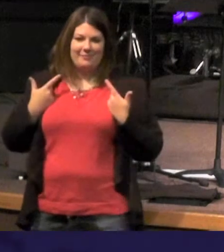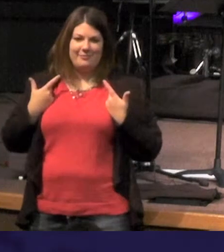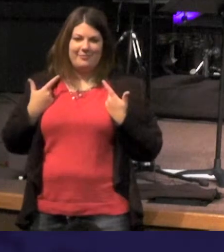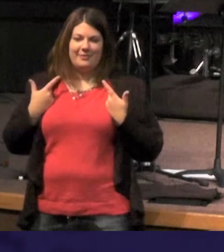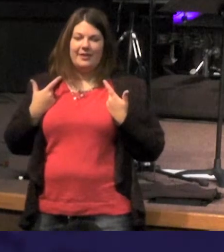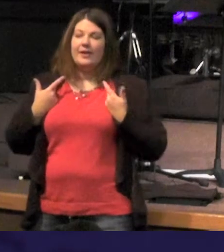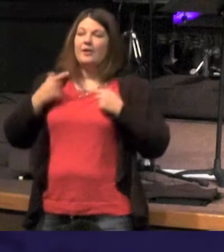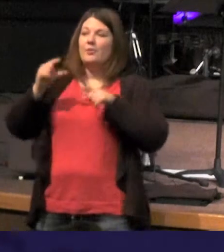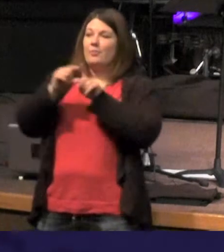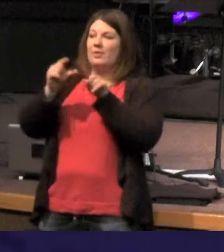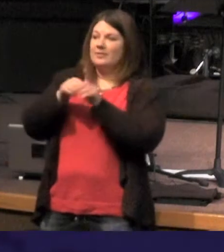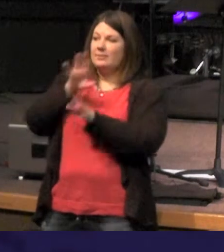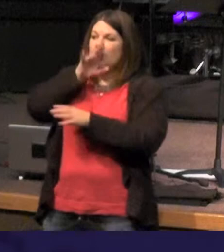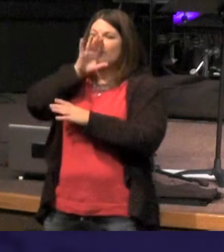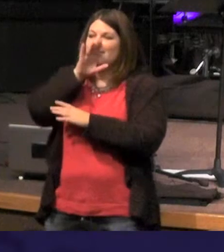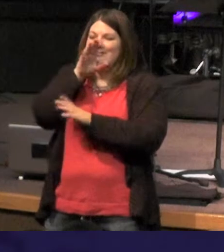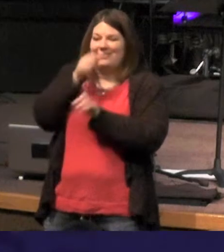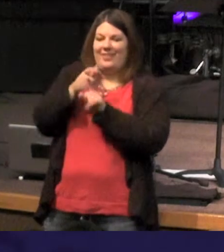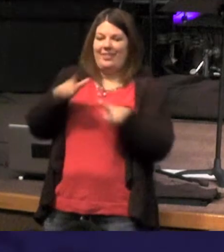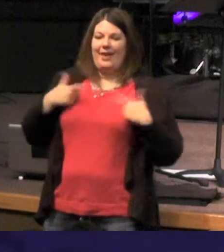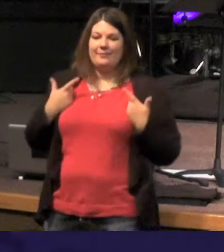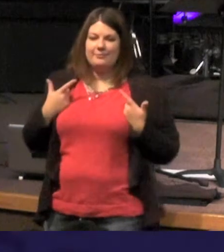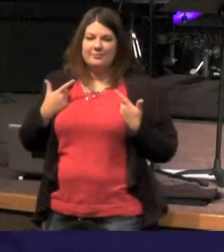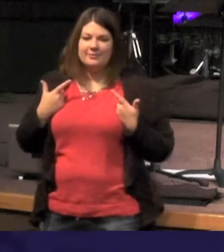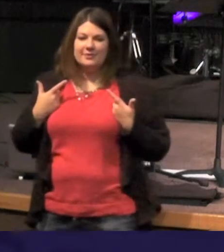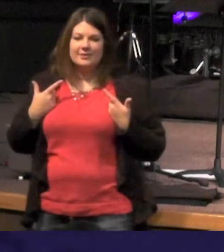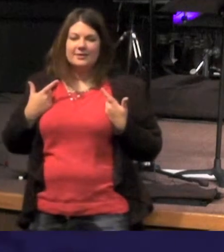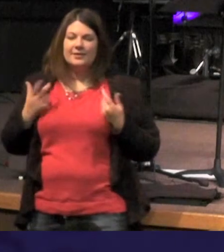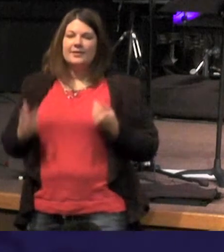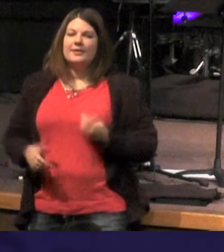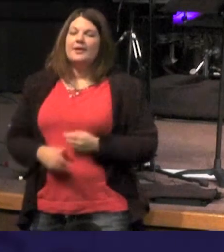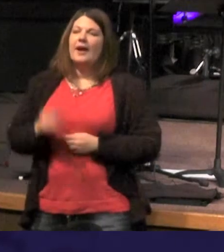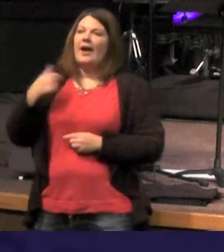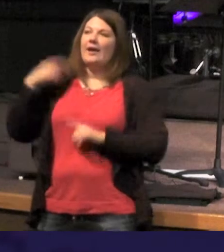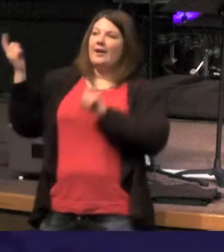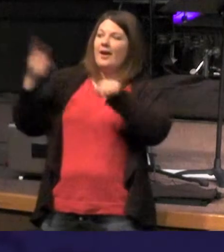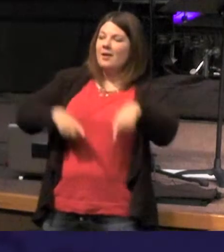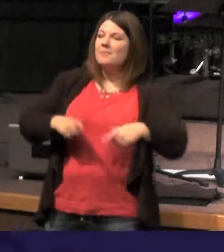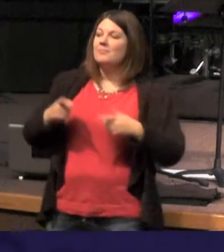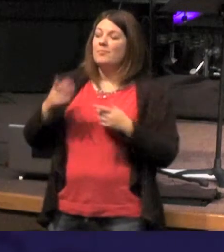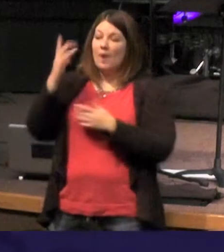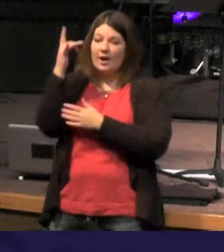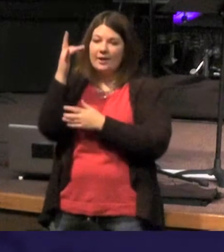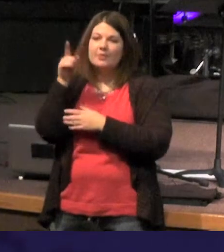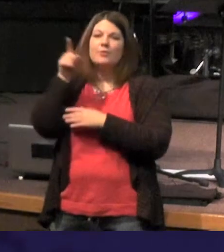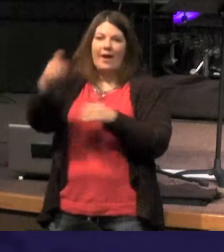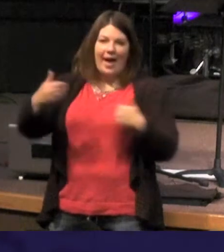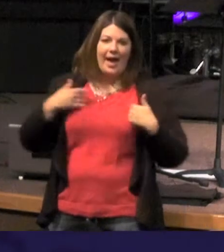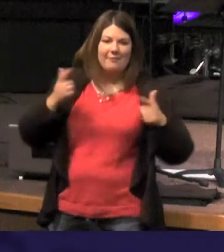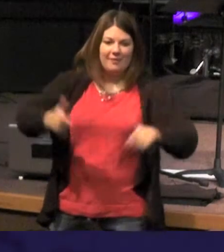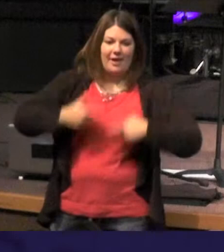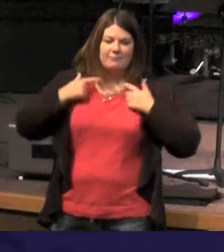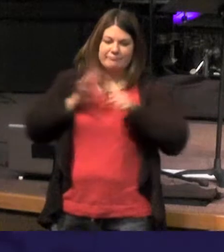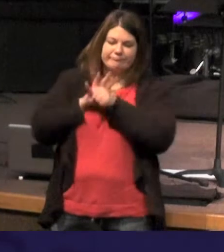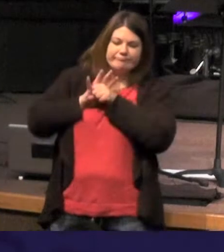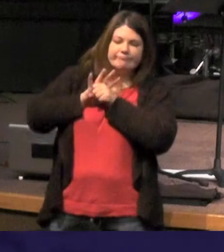our life or I love verse 10 of chapter 10 I have come that you may have life and have it abundantly - then we get the account of